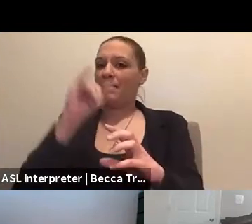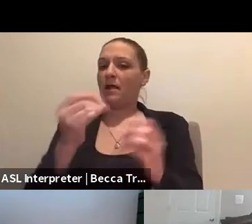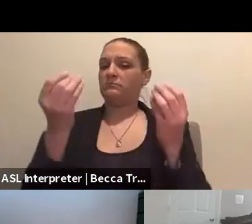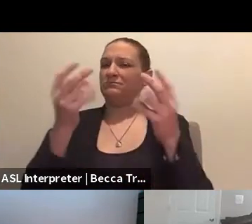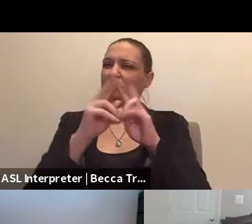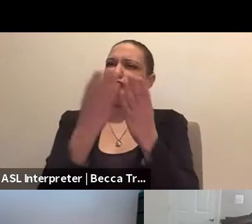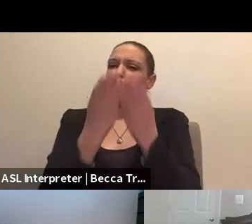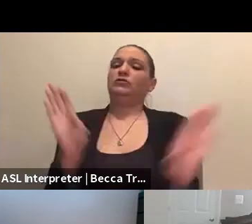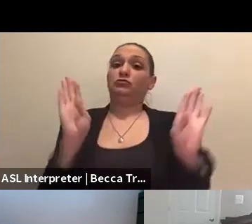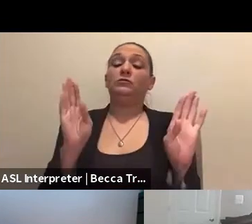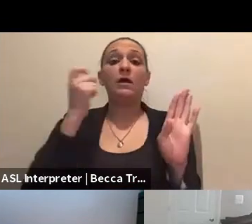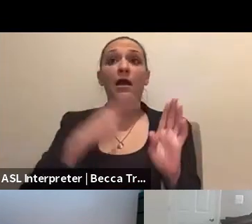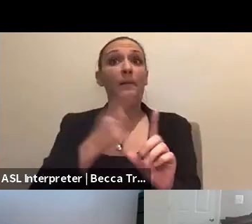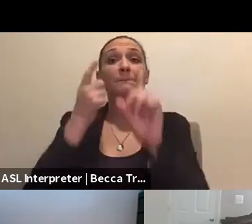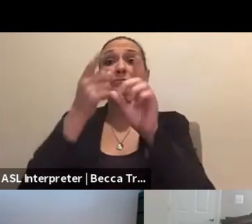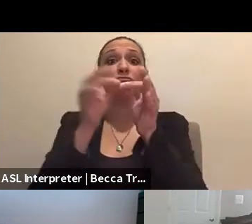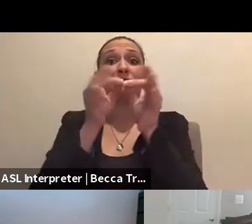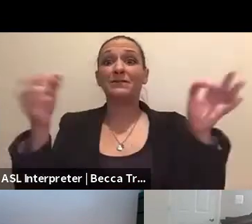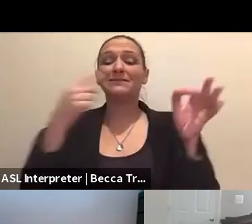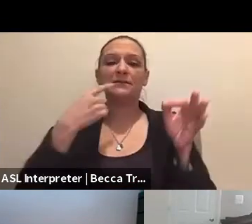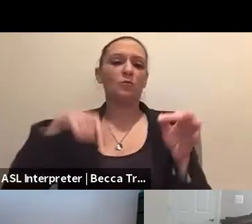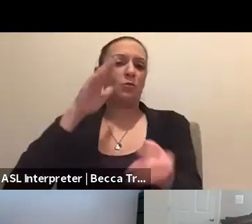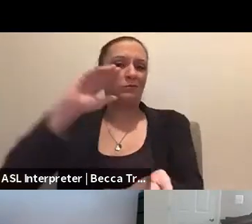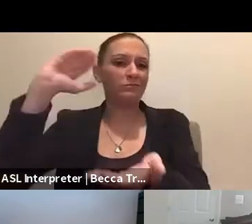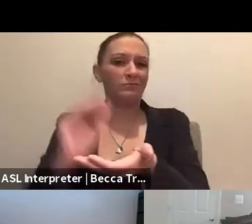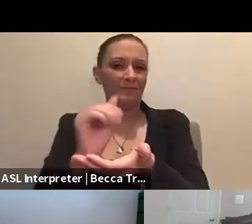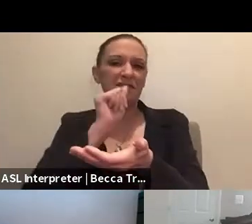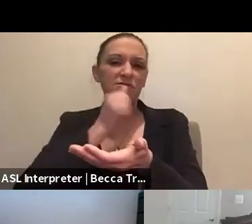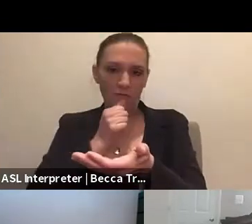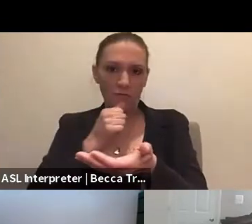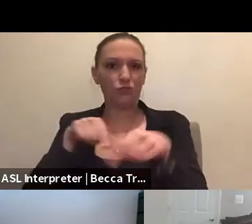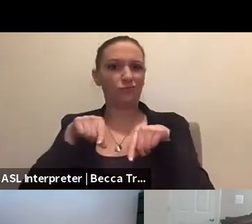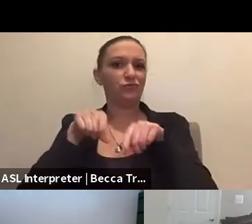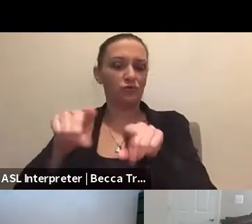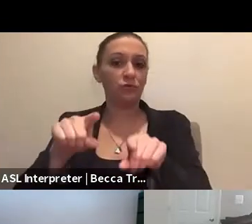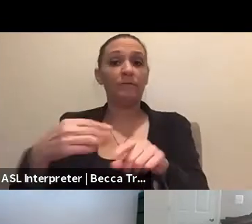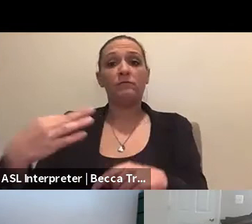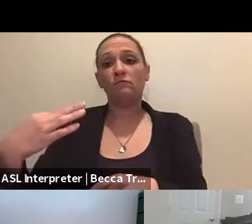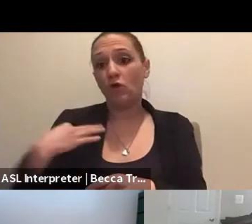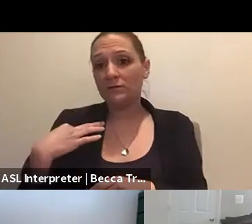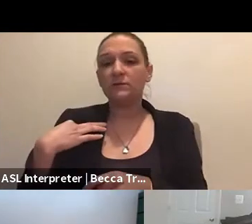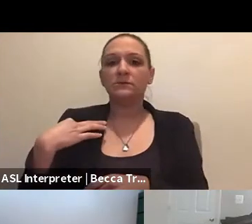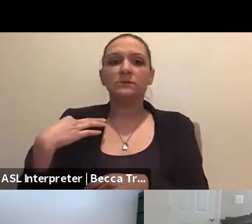And our mission statement says that we alleviate suffering through volunteers and other methods.